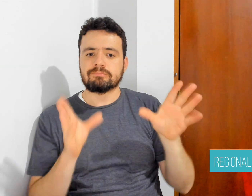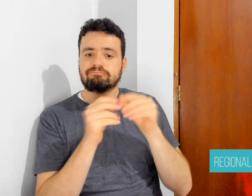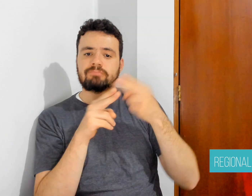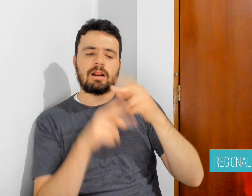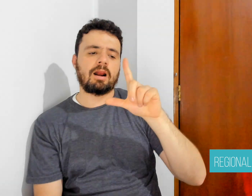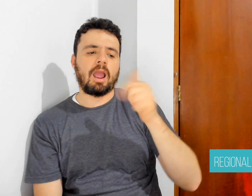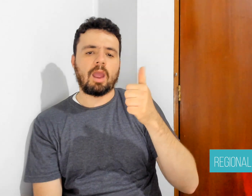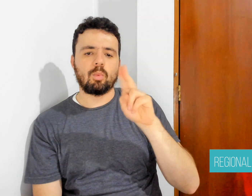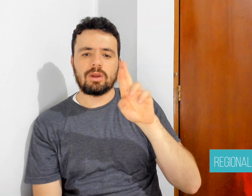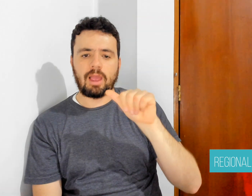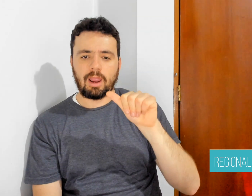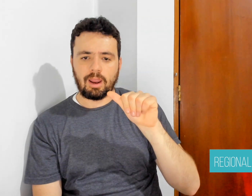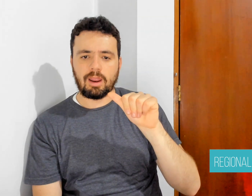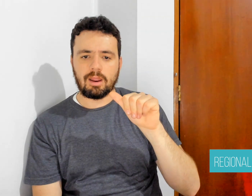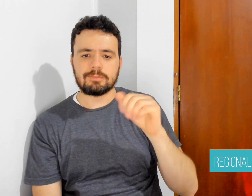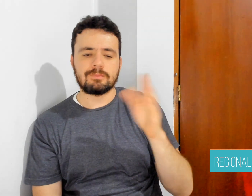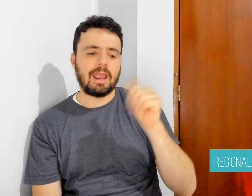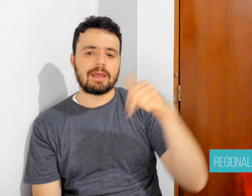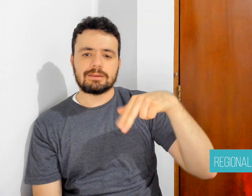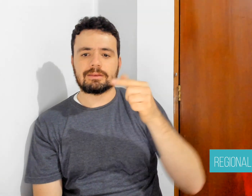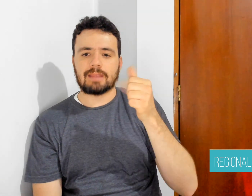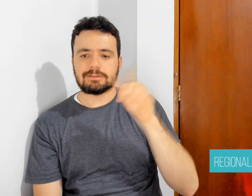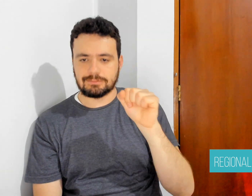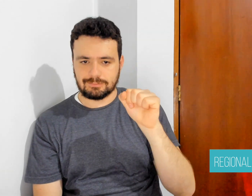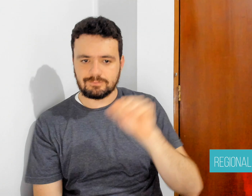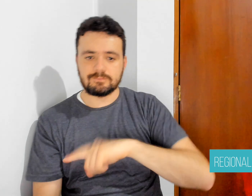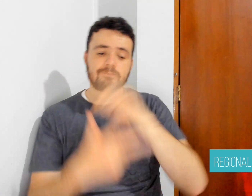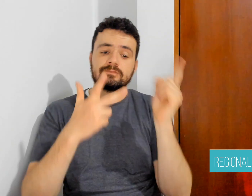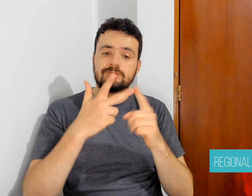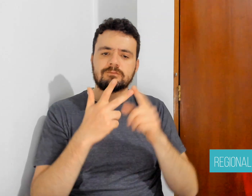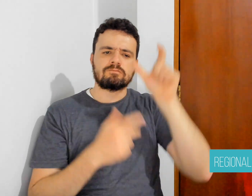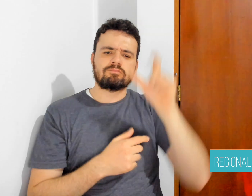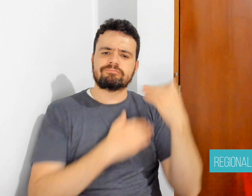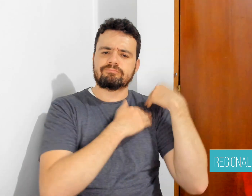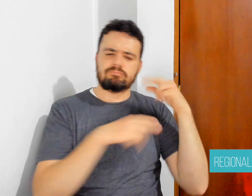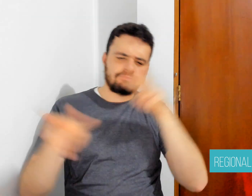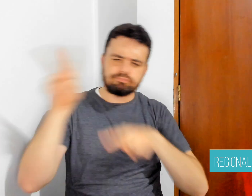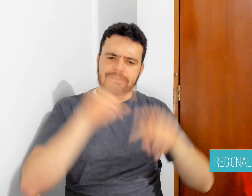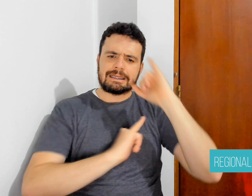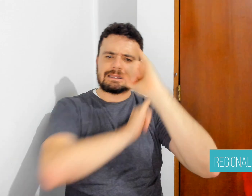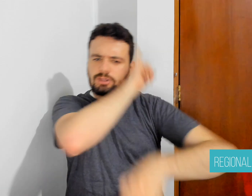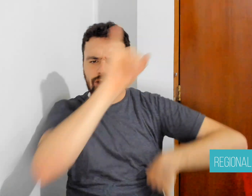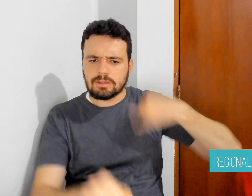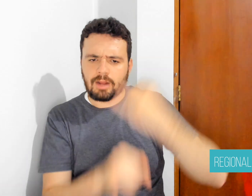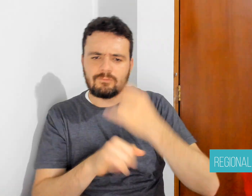includes Diana Valentini, Sebastián Galleguillo, Emanuel Llanos,